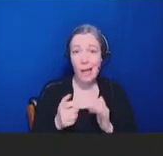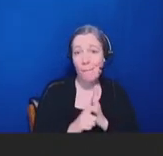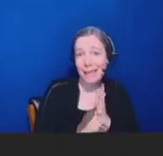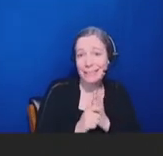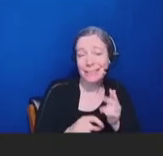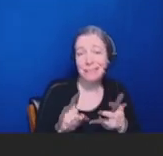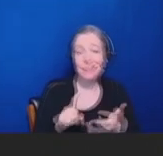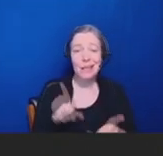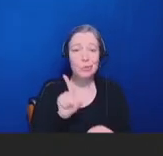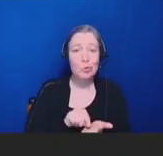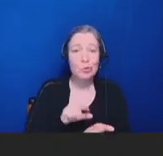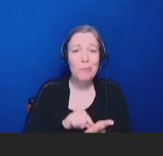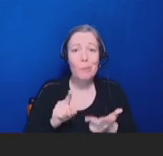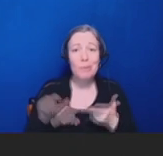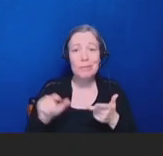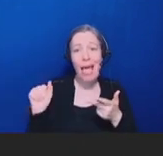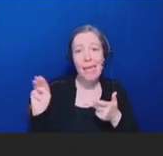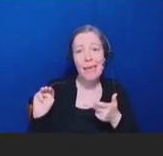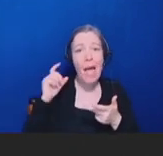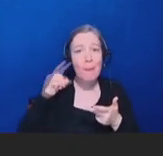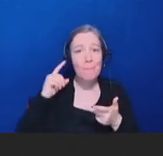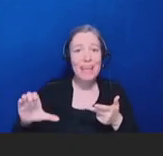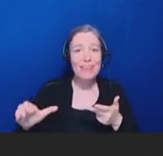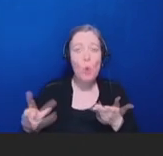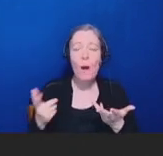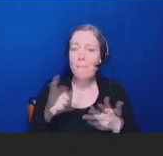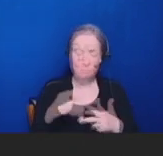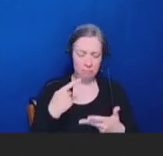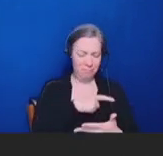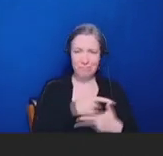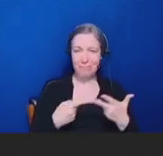geography. We have to ask the question that Dr. Allen